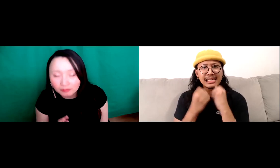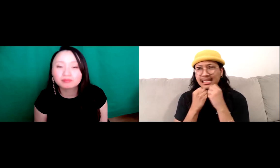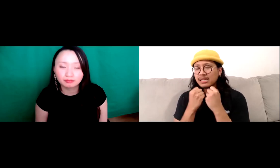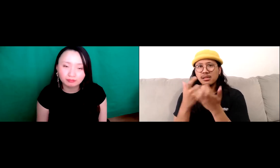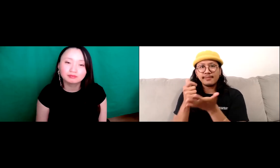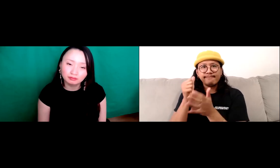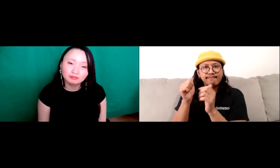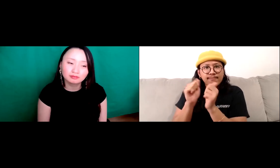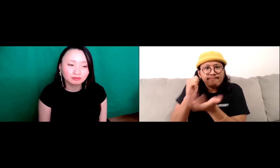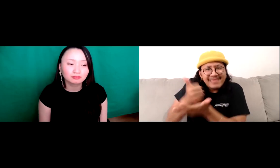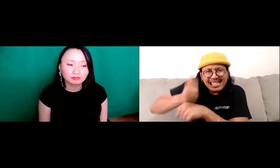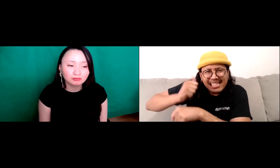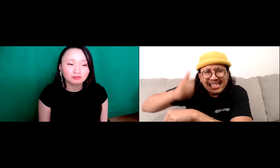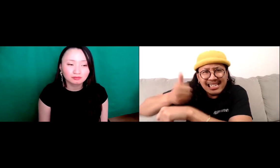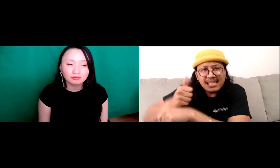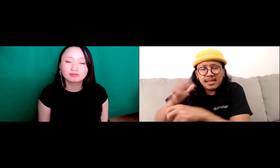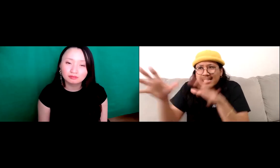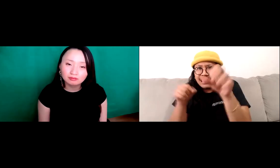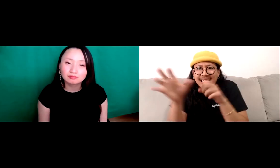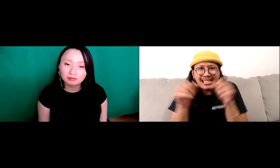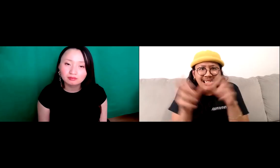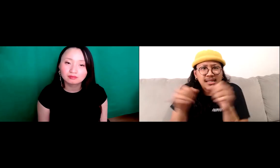Filipino sign language so they're really trying to keep it small once